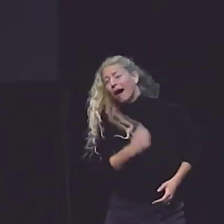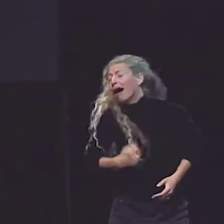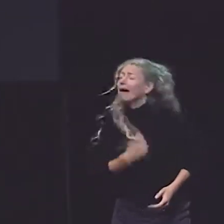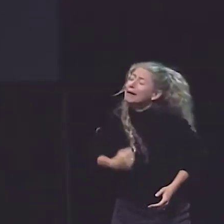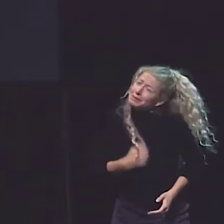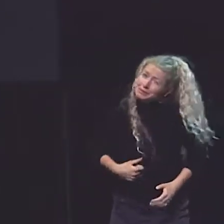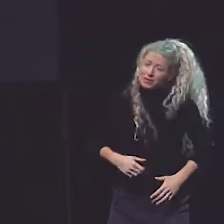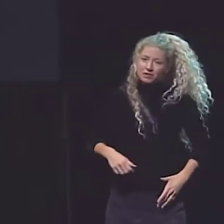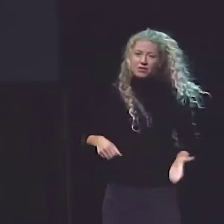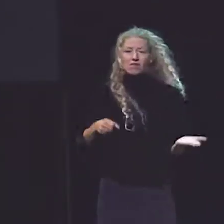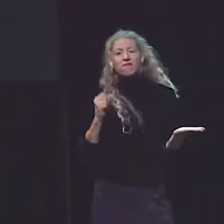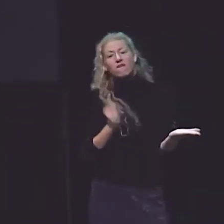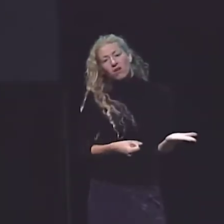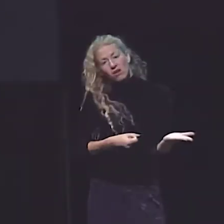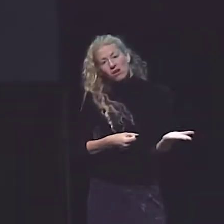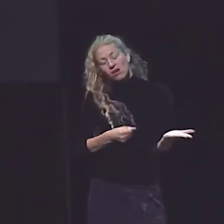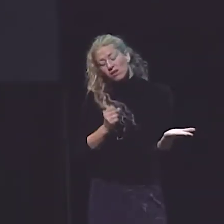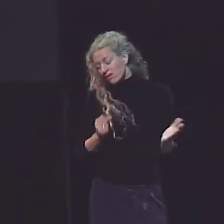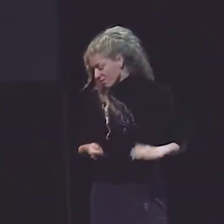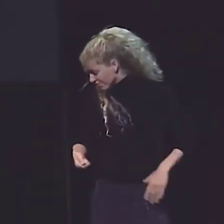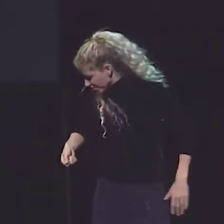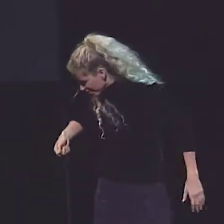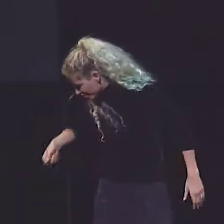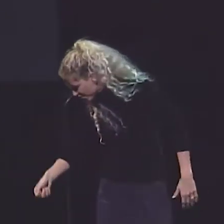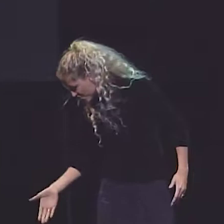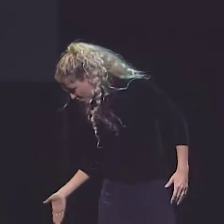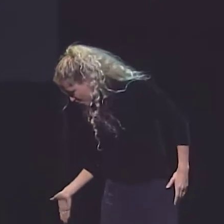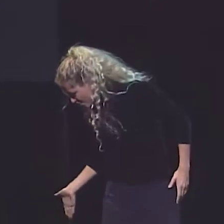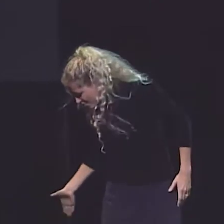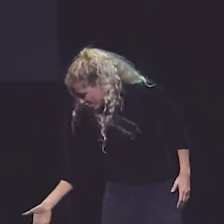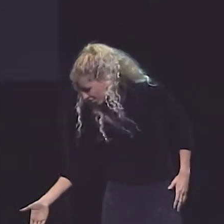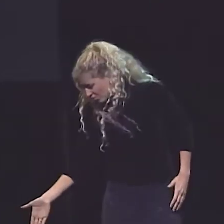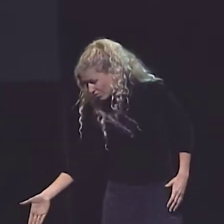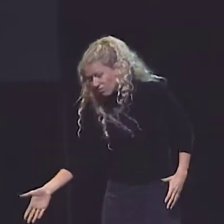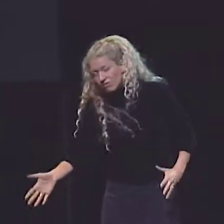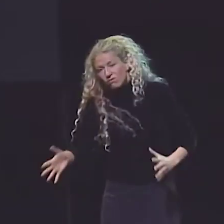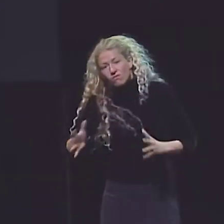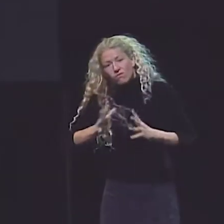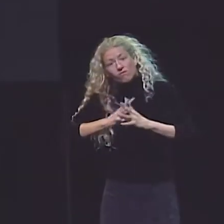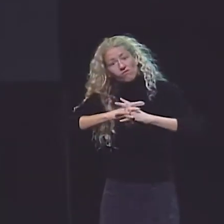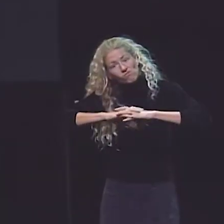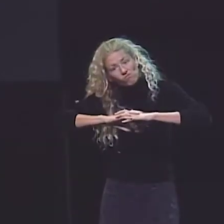"I'M SO SORRY, I'M SO SORRY," I SAID. HE PUTS BACK THE PADDY WHACK.